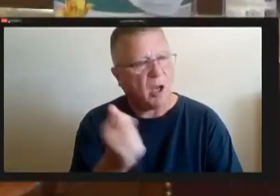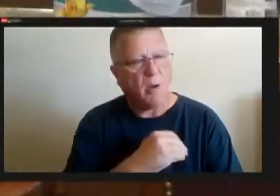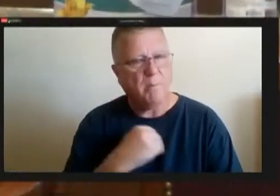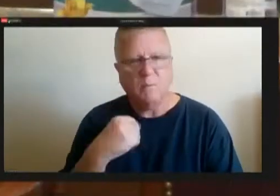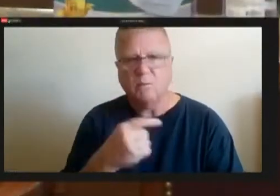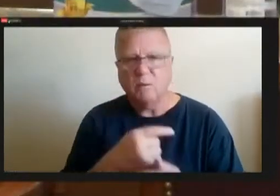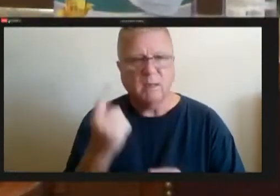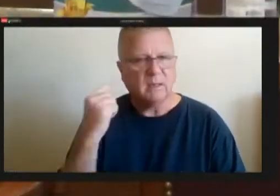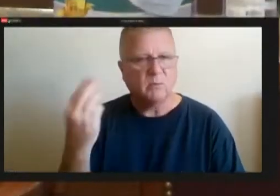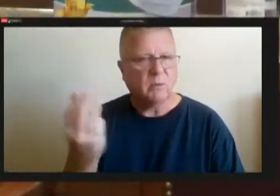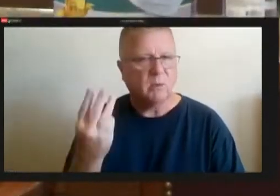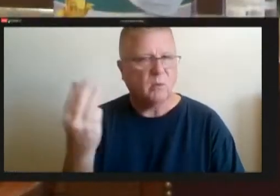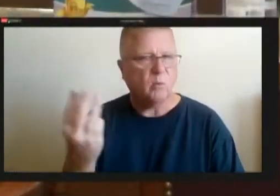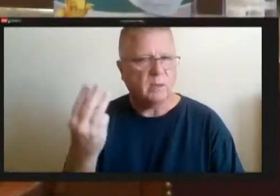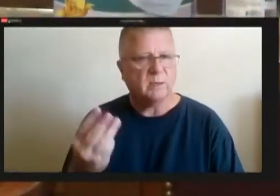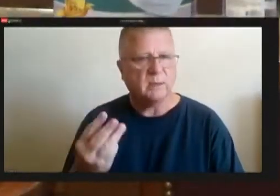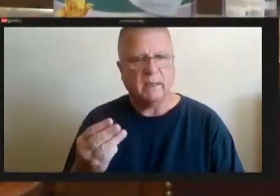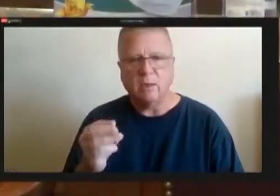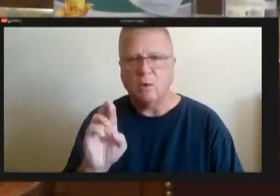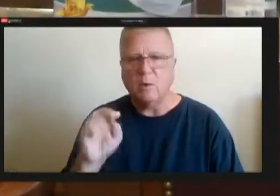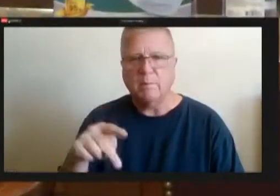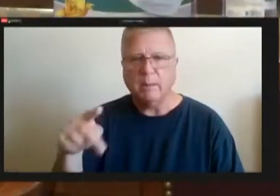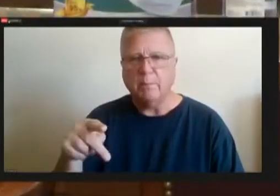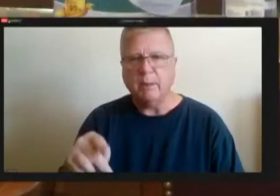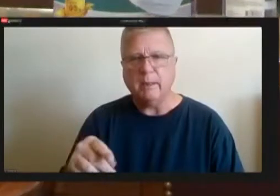Moving up to the finish line.